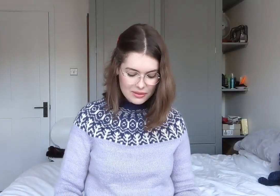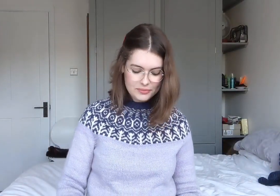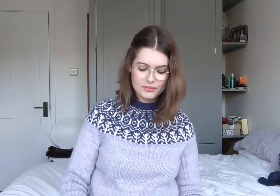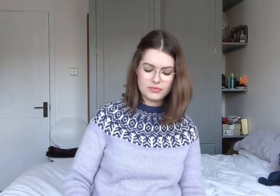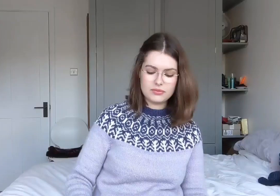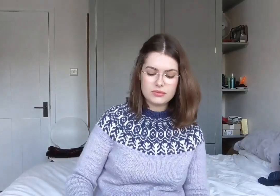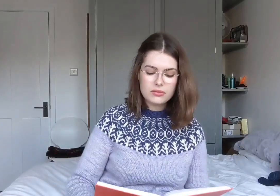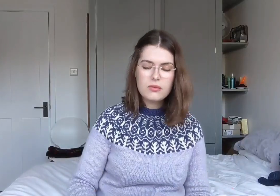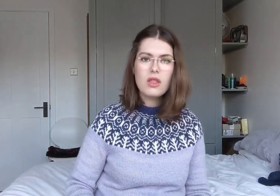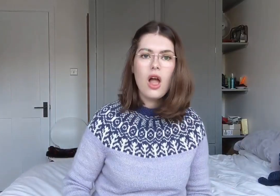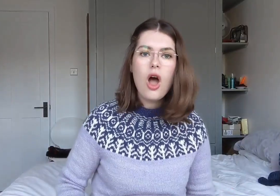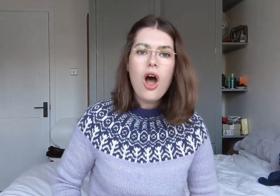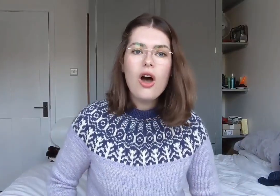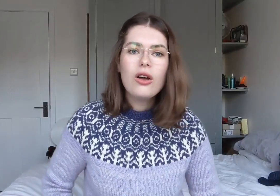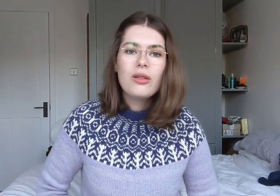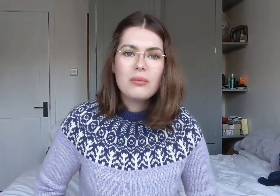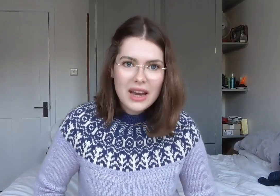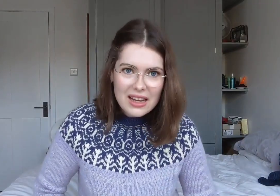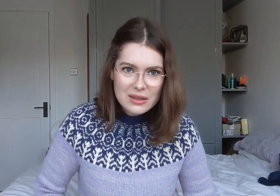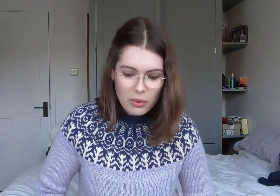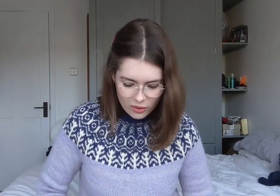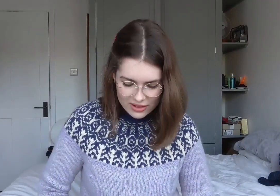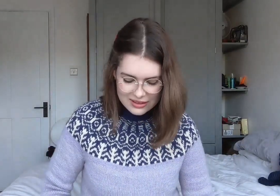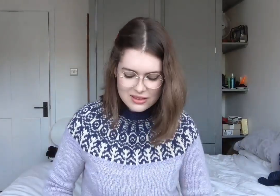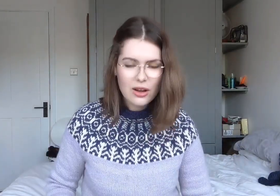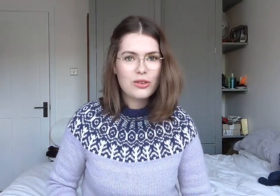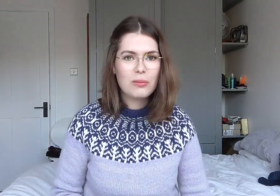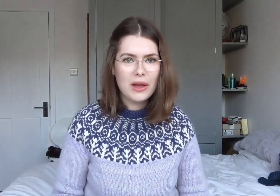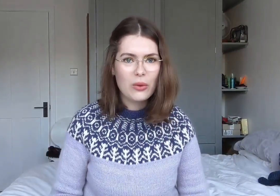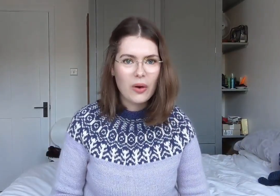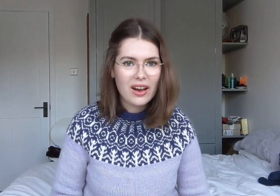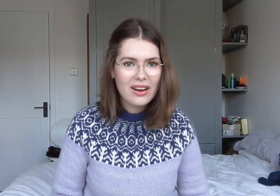My next point, this is kind of a big one.